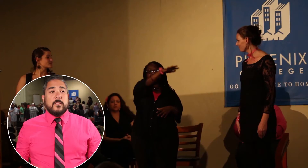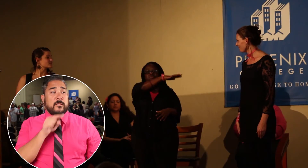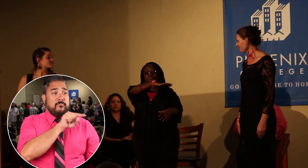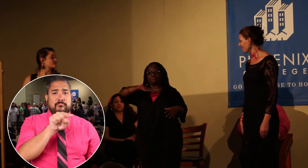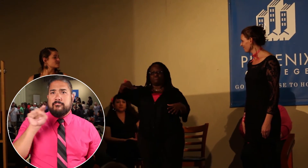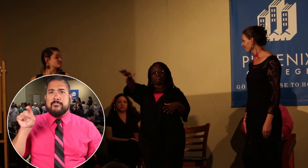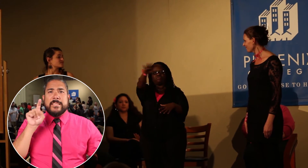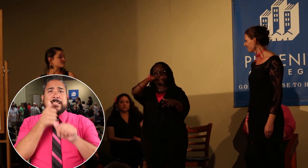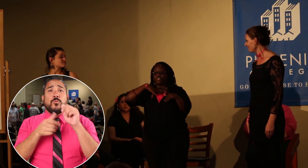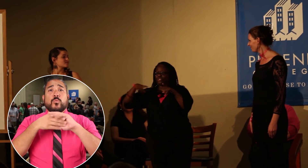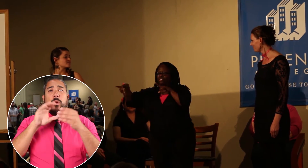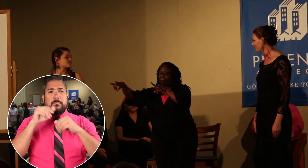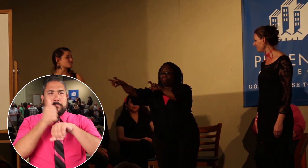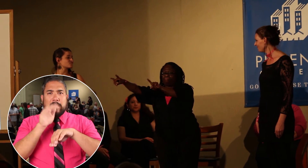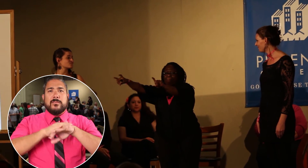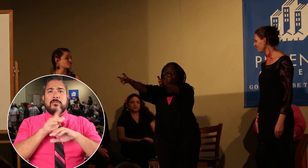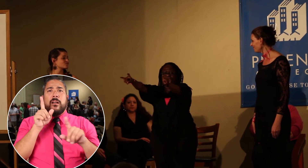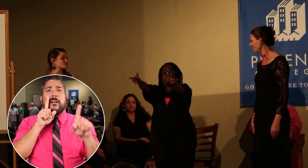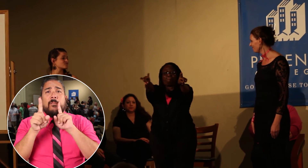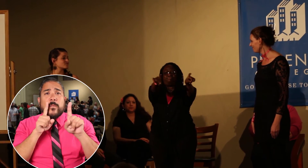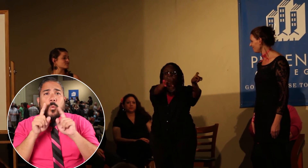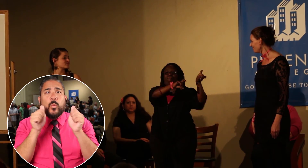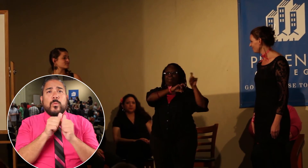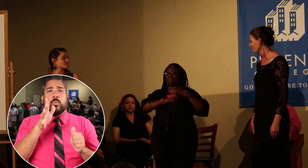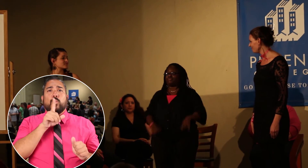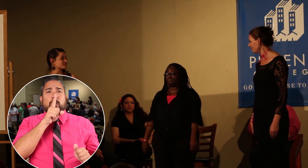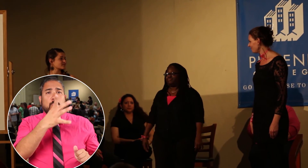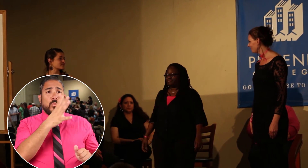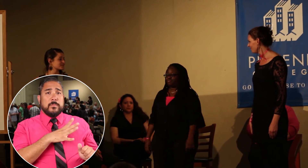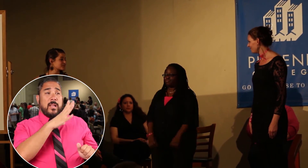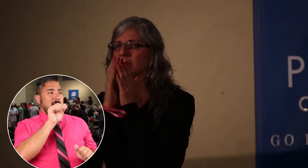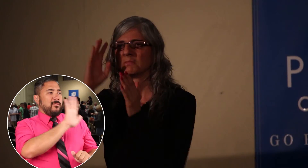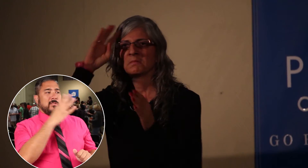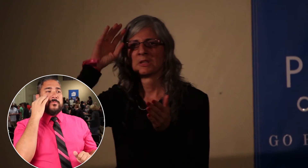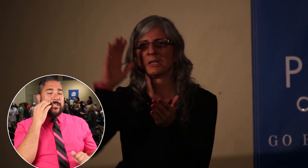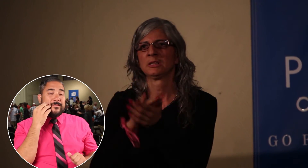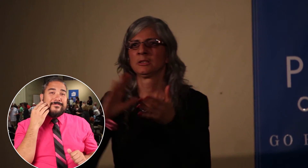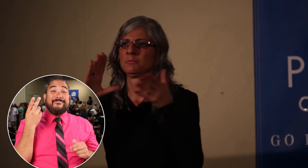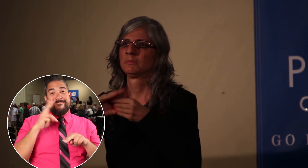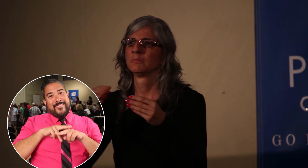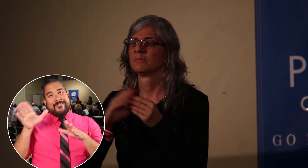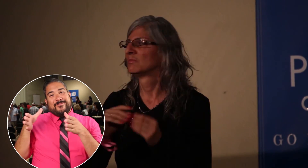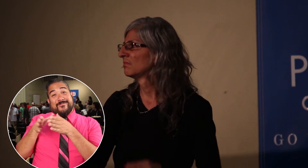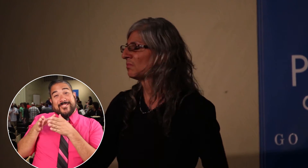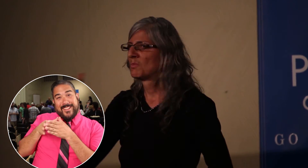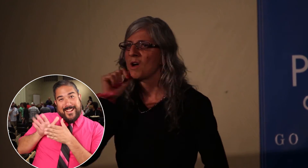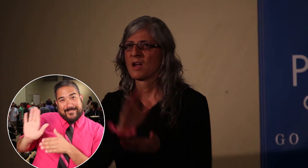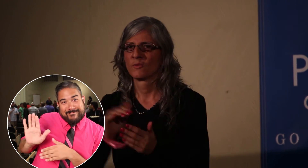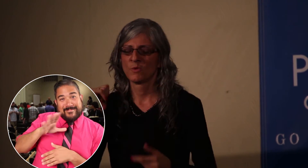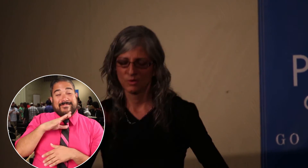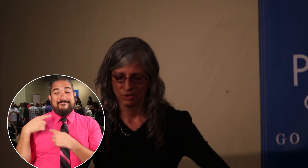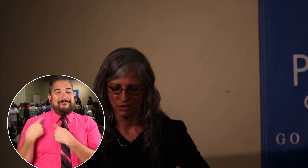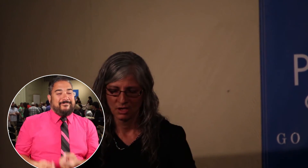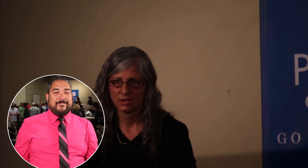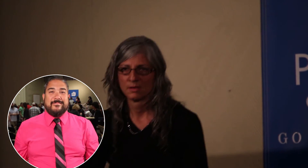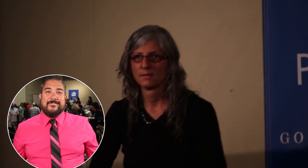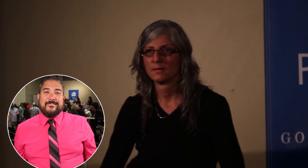Each of these perfomances was based on an interview with an actual woman about the experience they and their vaginas have had.